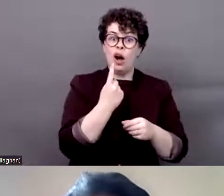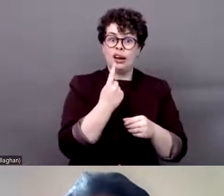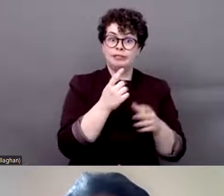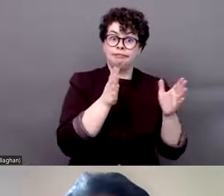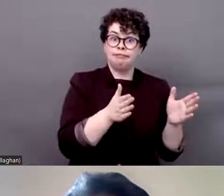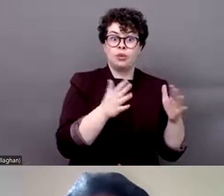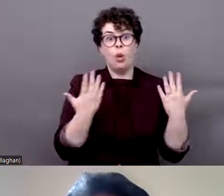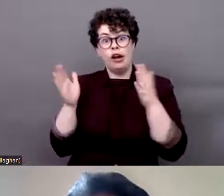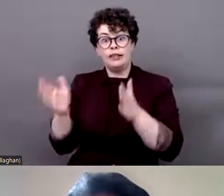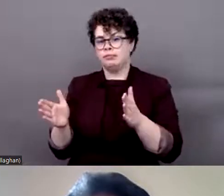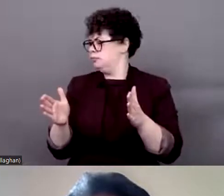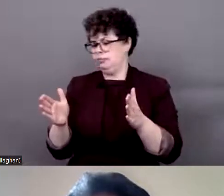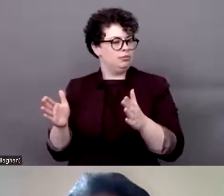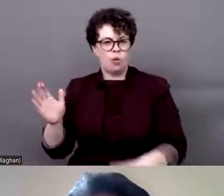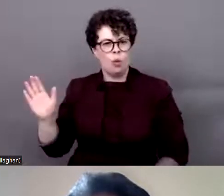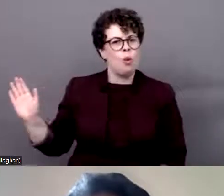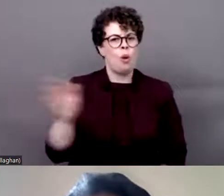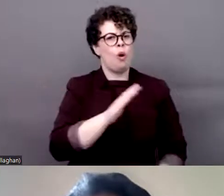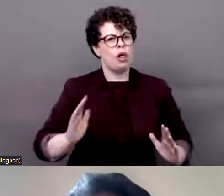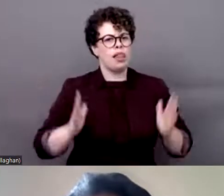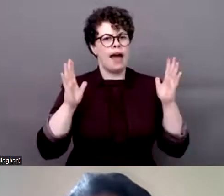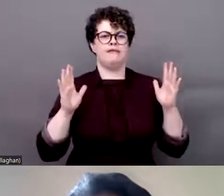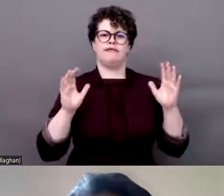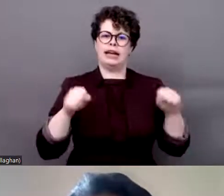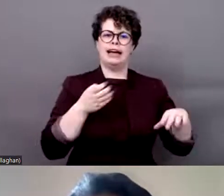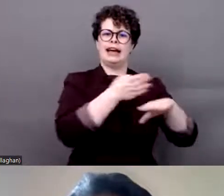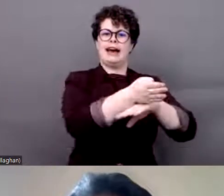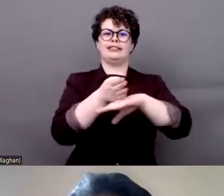included. Now we are going to present our